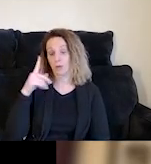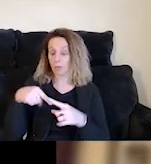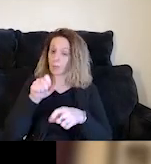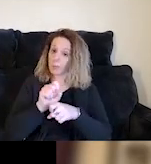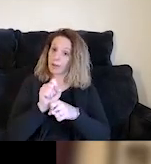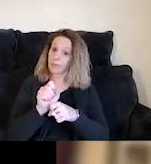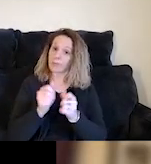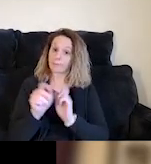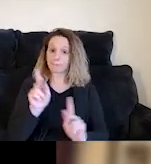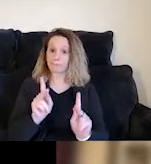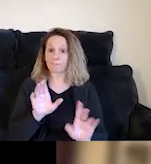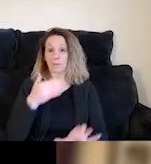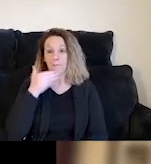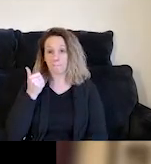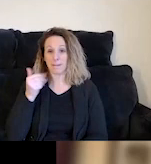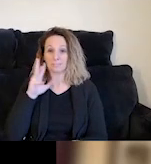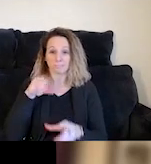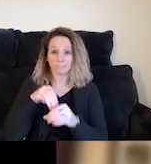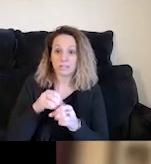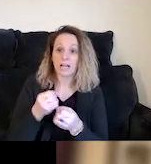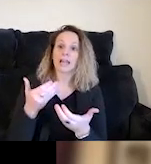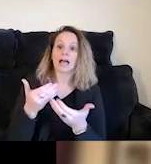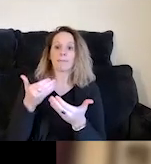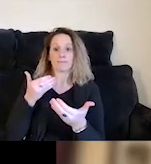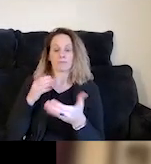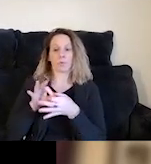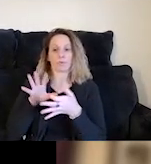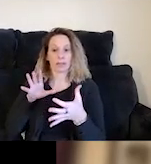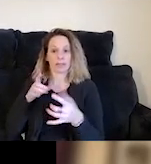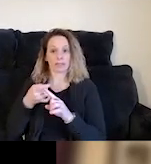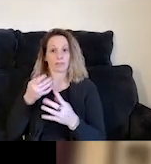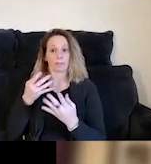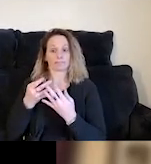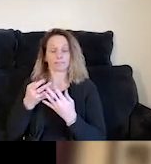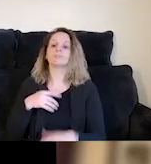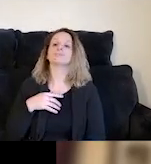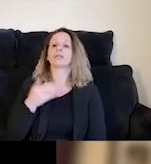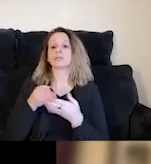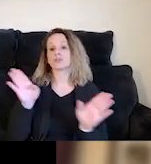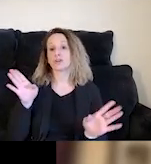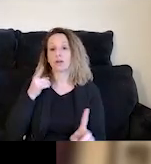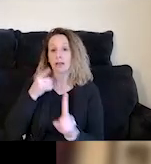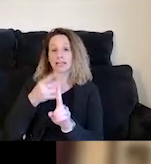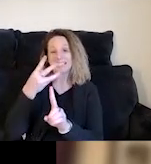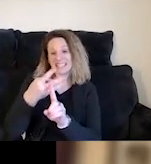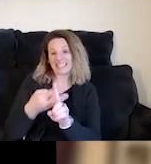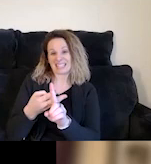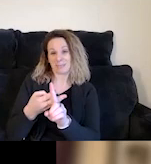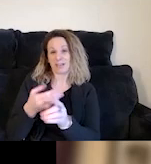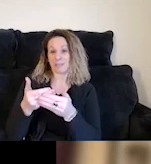we do our best to engage with them long before the release date. In general, we aim for six months pre-release.